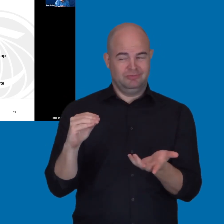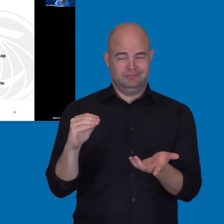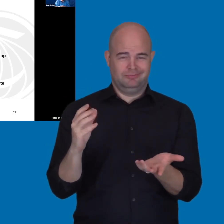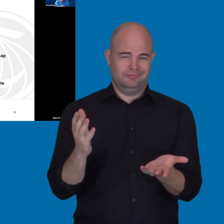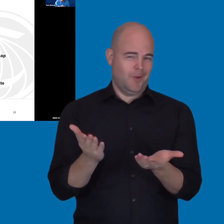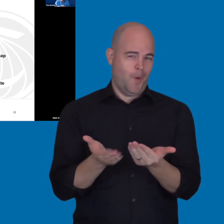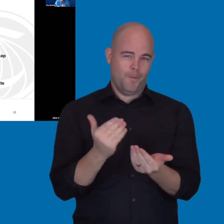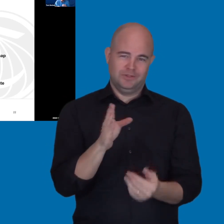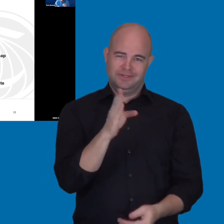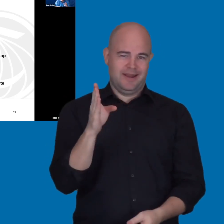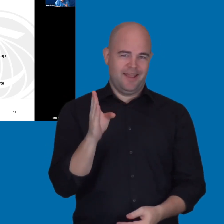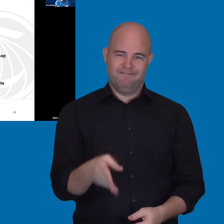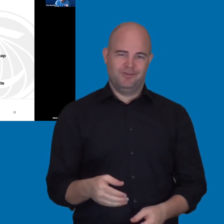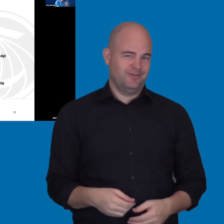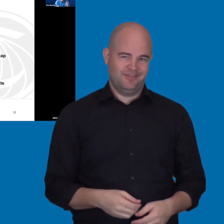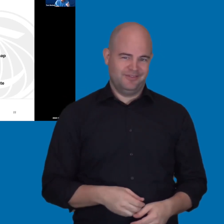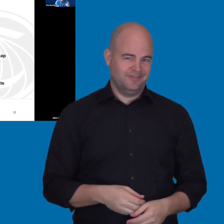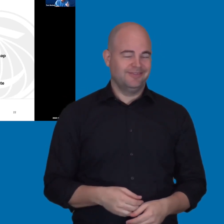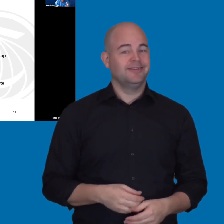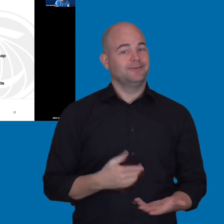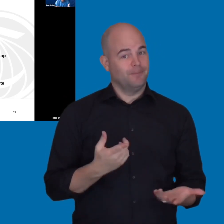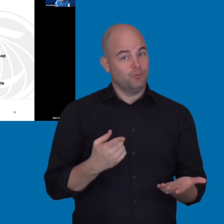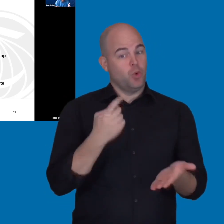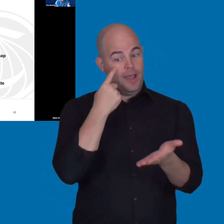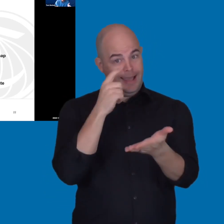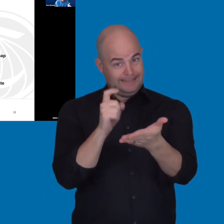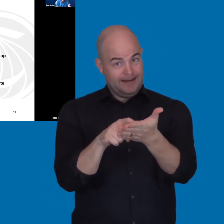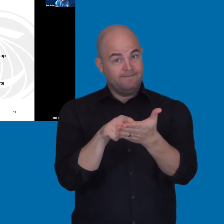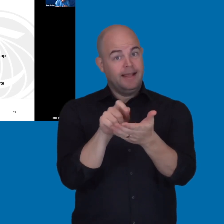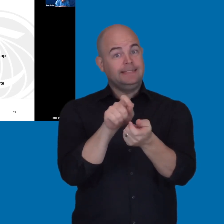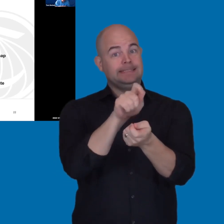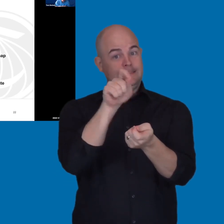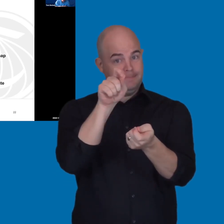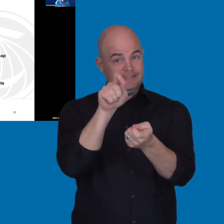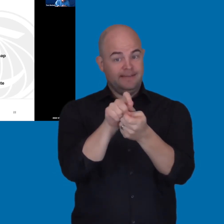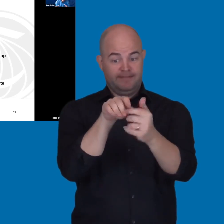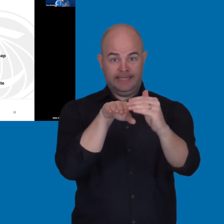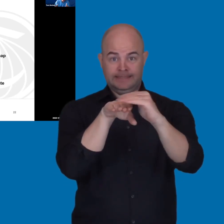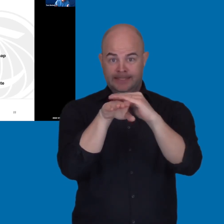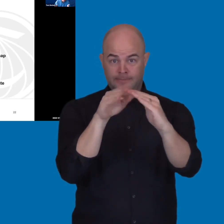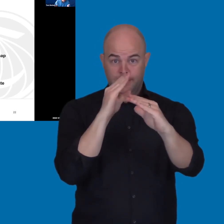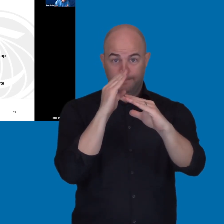And by identifying specific accessibility barriers, that's the only real way